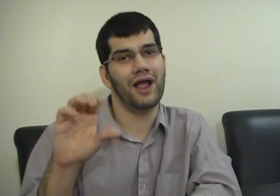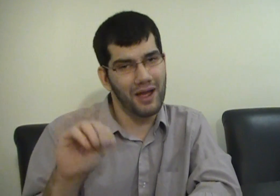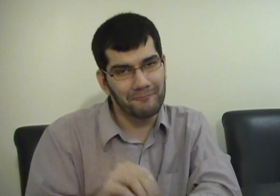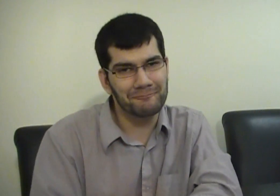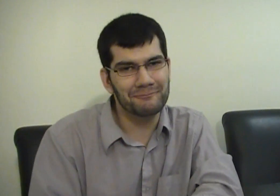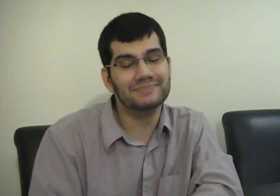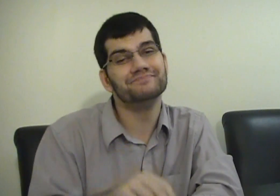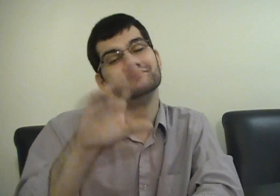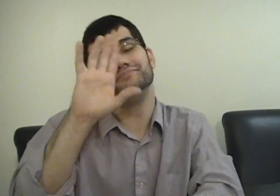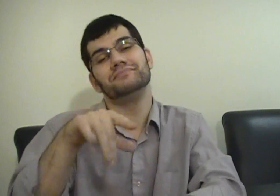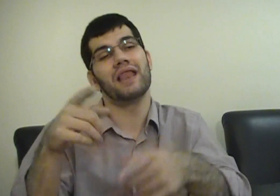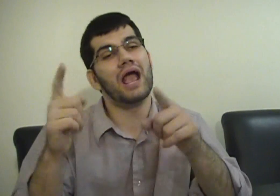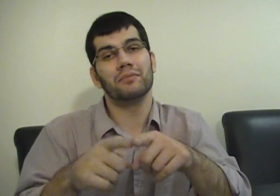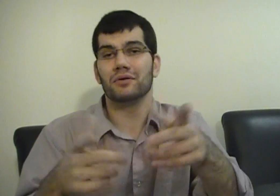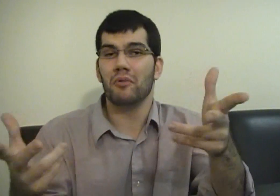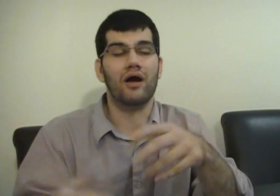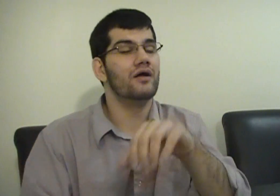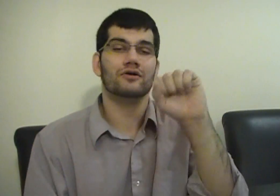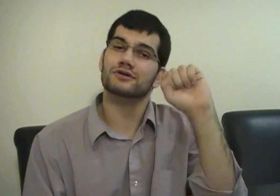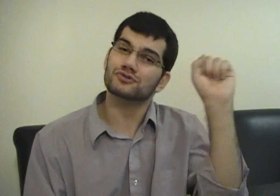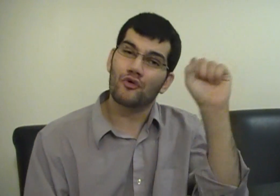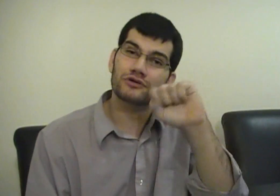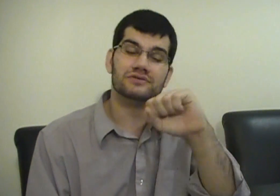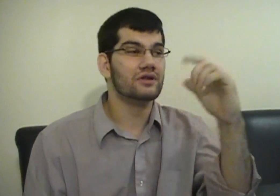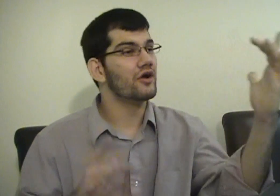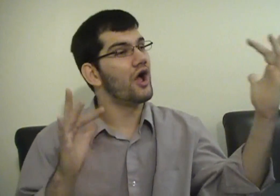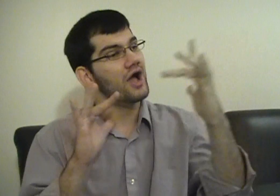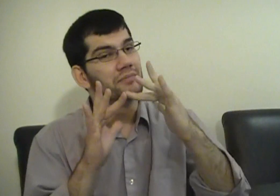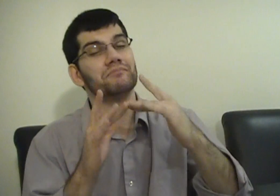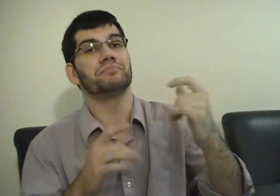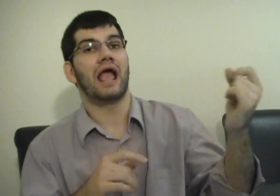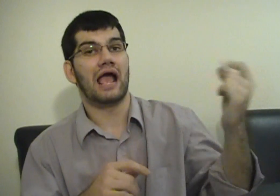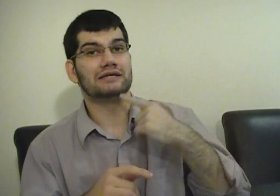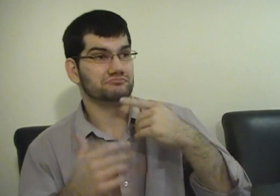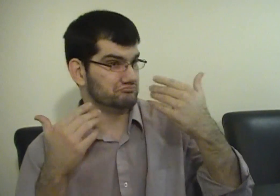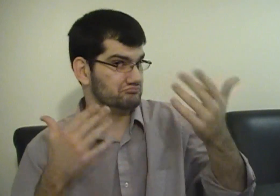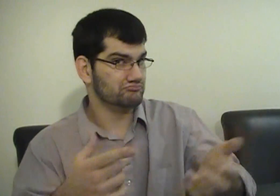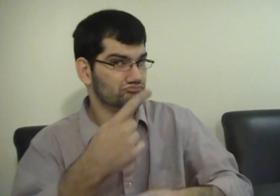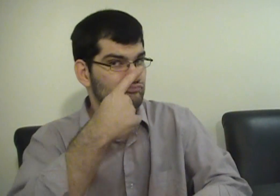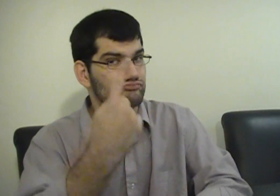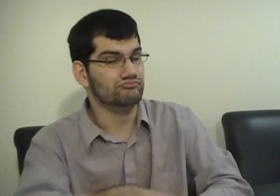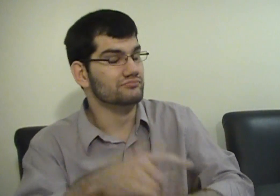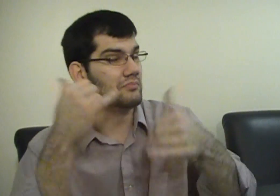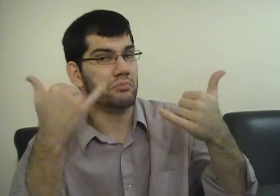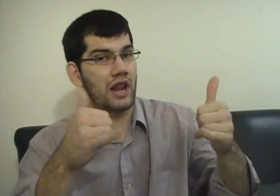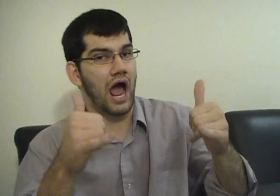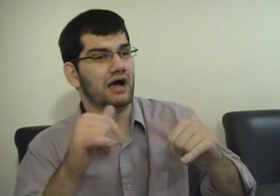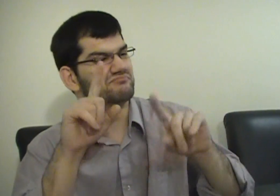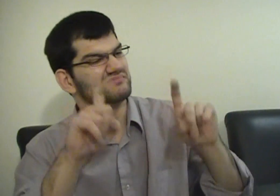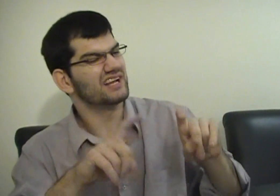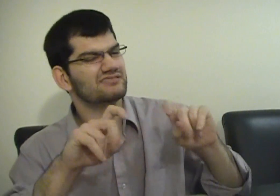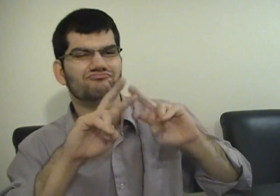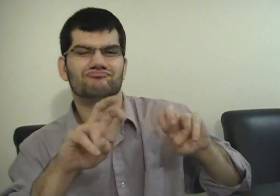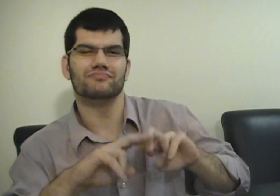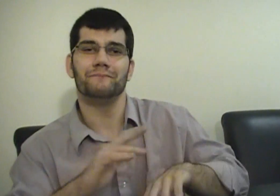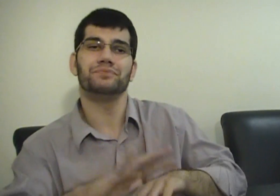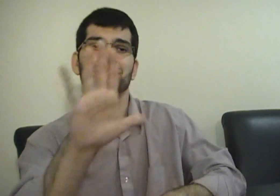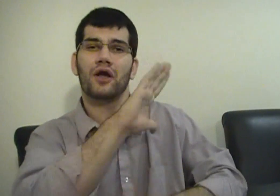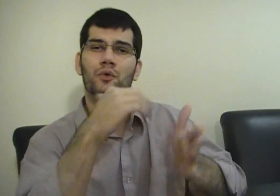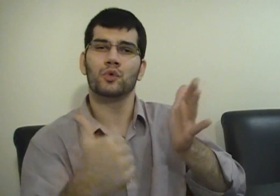SorensonVRS contacted me and asked me if I would be willing to test out their new products